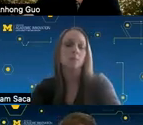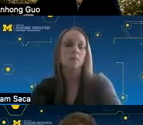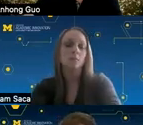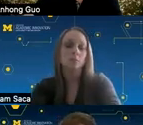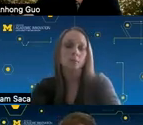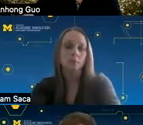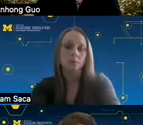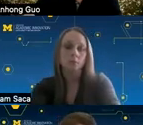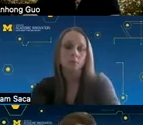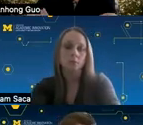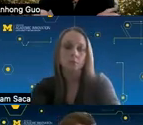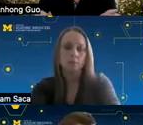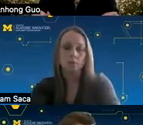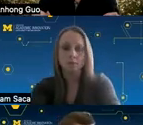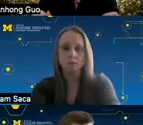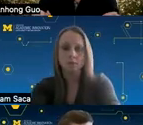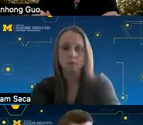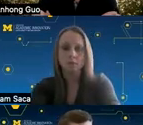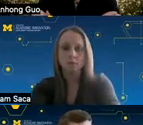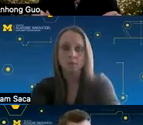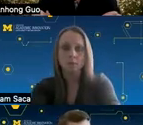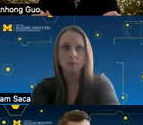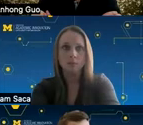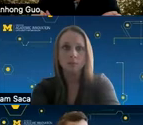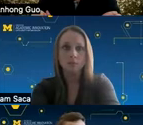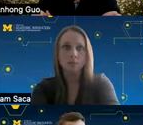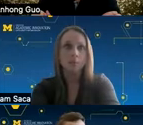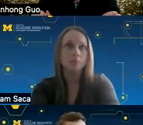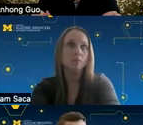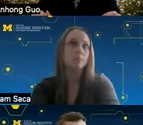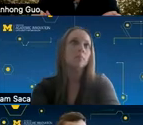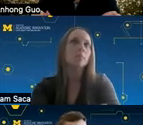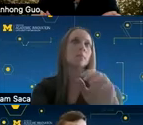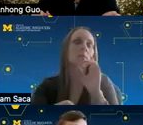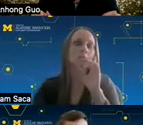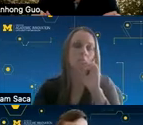you know simulating a virtual reality nuclear reactor uh simulating high stakes medical